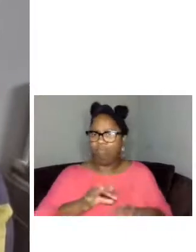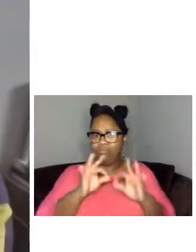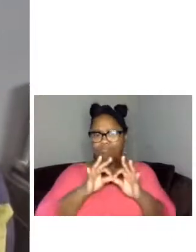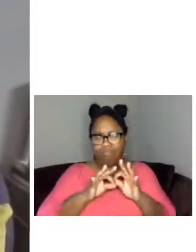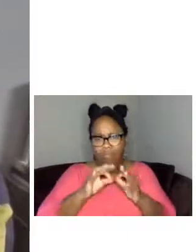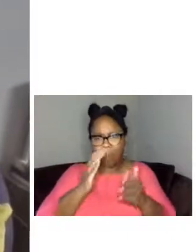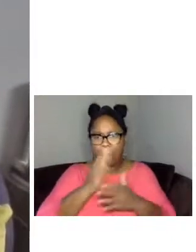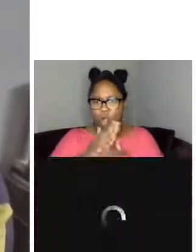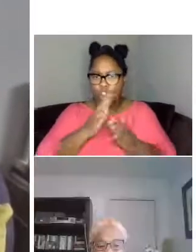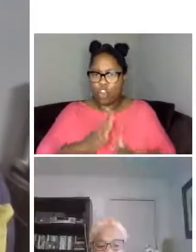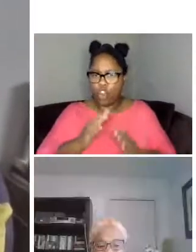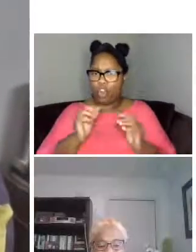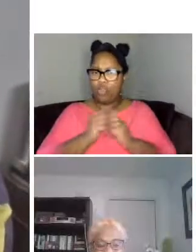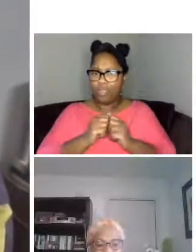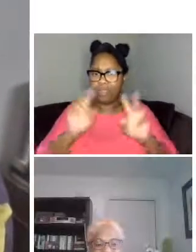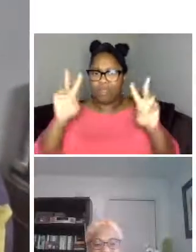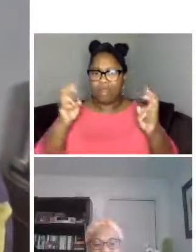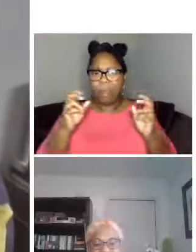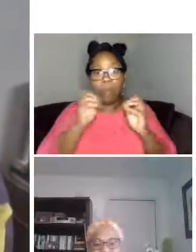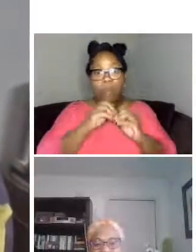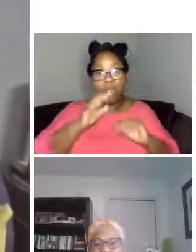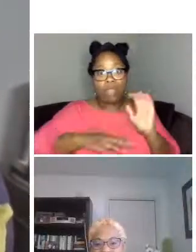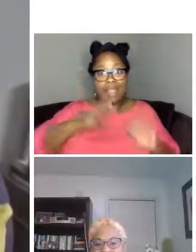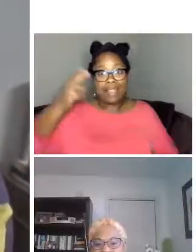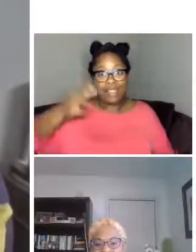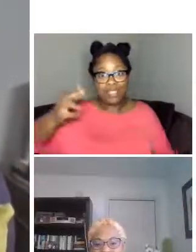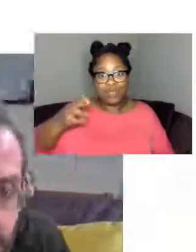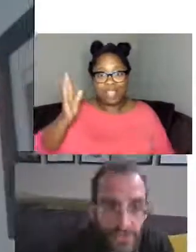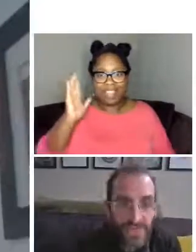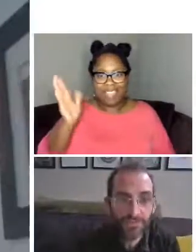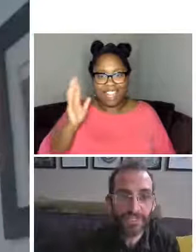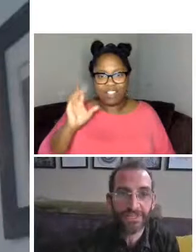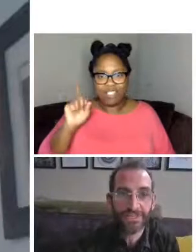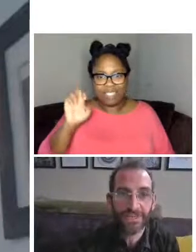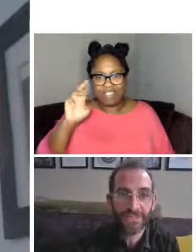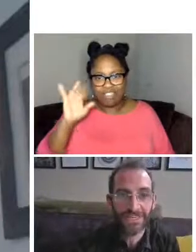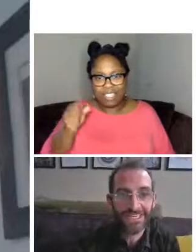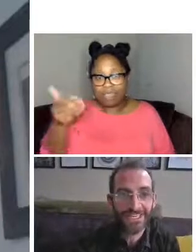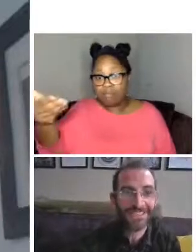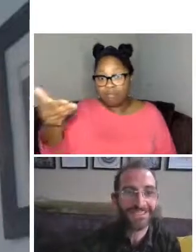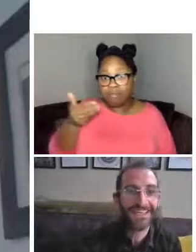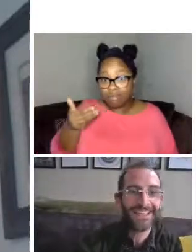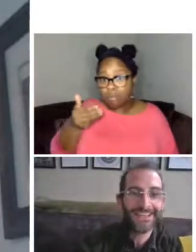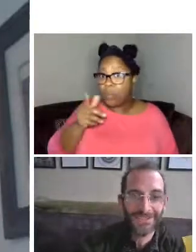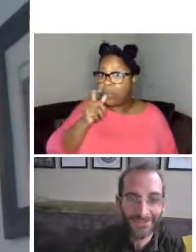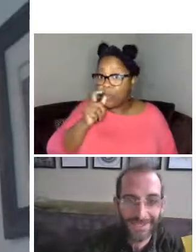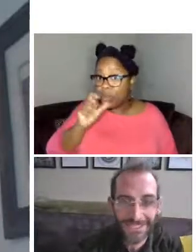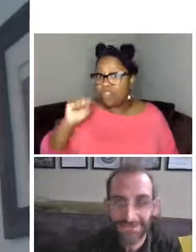which today's program is part of so give me just a moment to bring her over here Shauntee thank you so